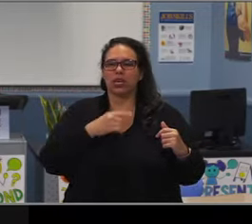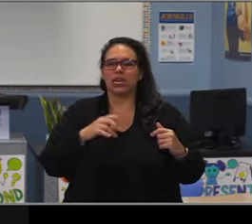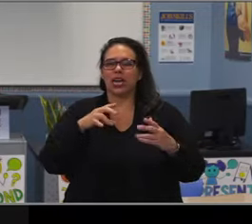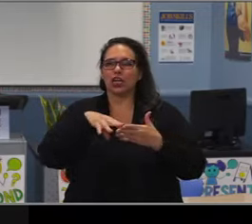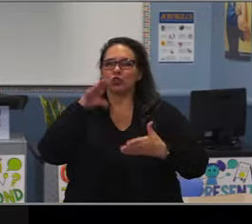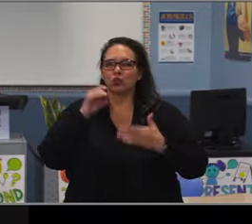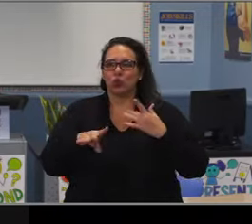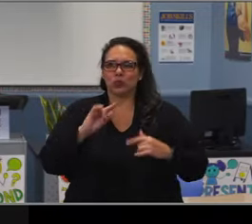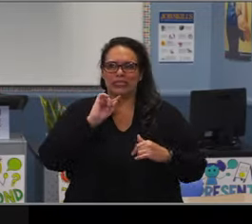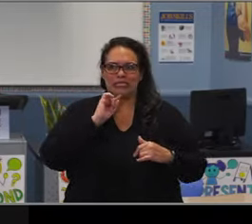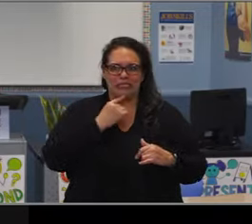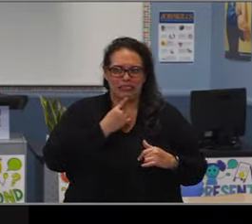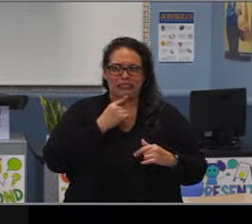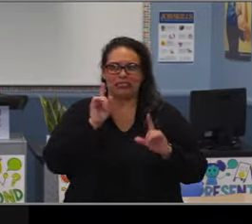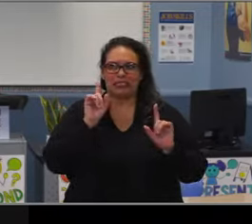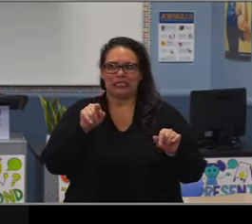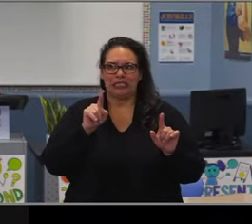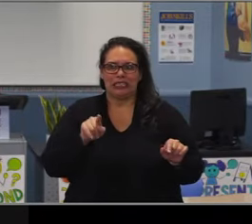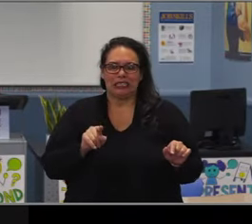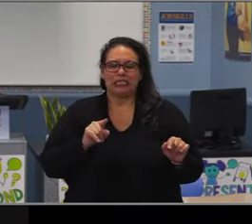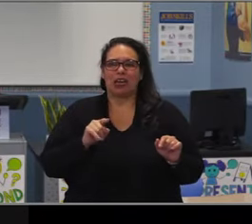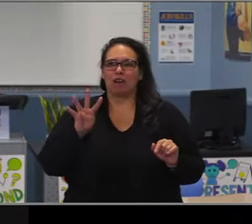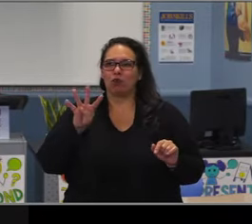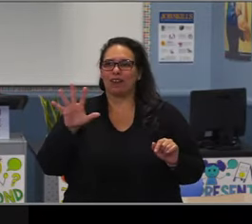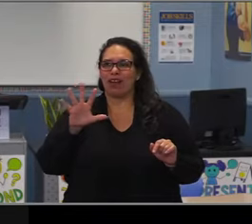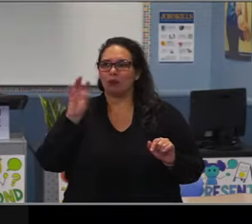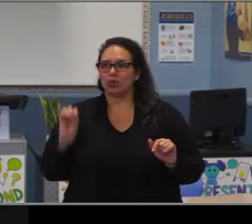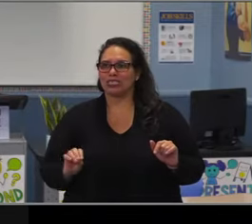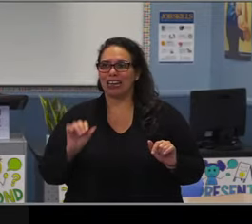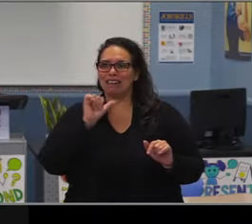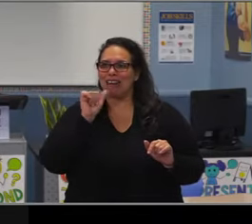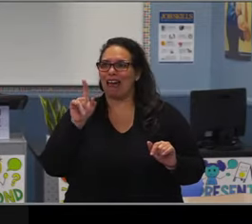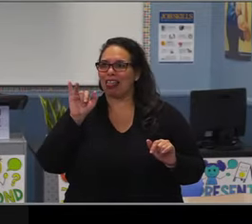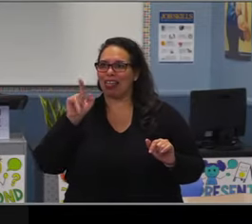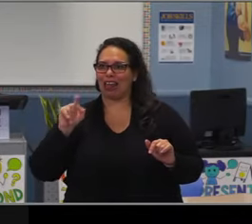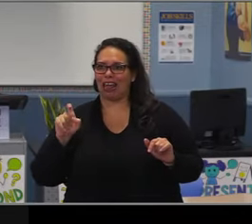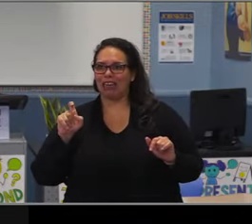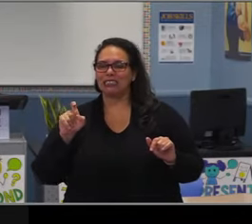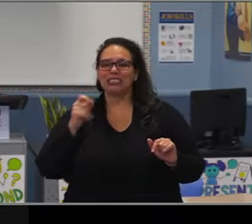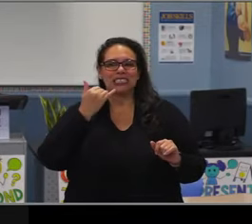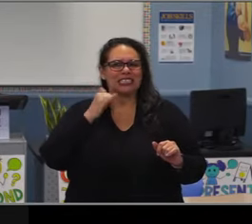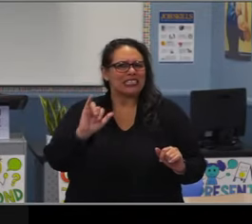So our LatinX students are still less likely to be suspended in high school than their non LatinX peers.